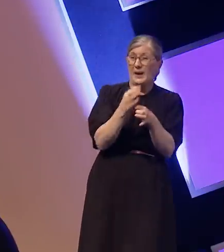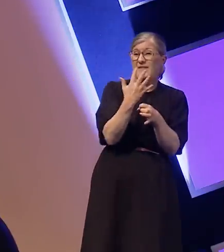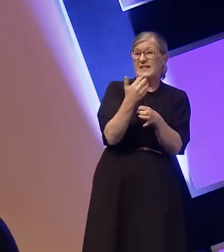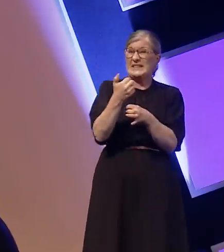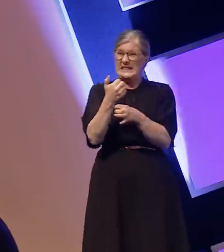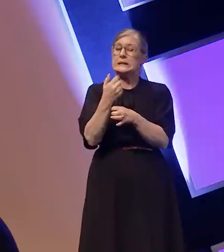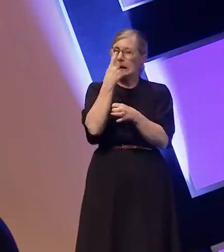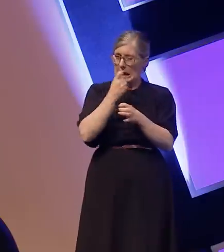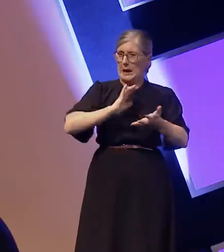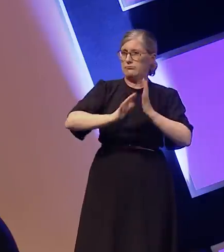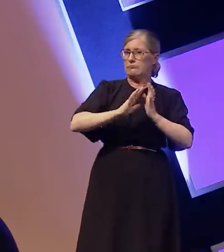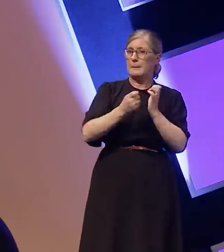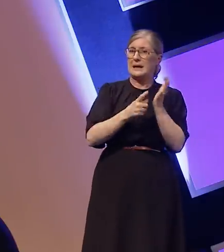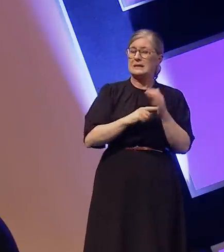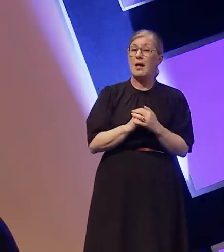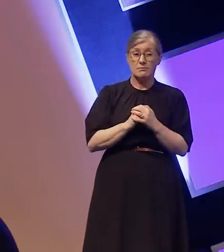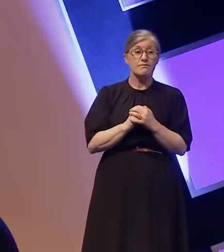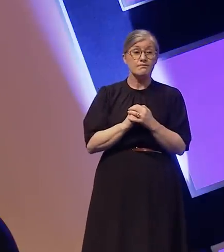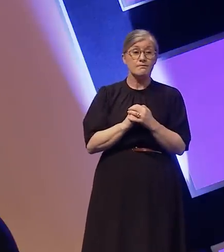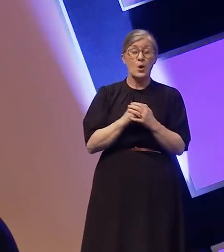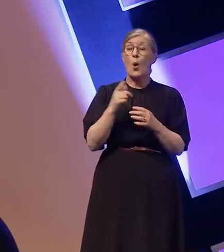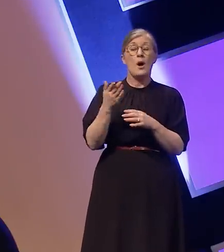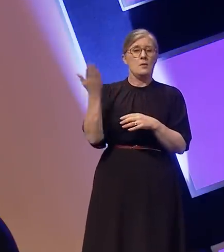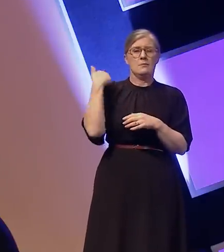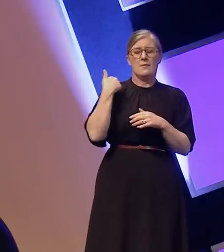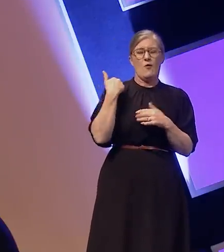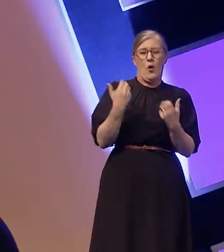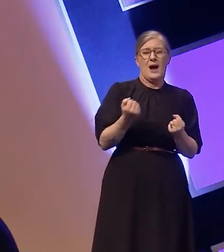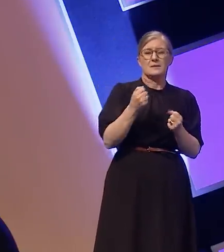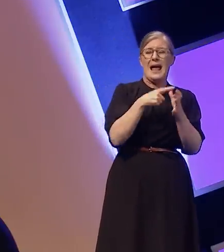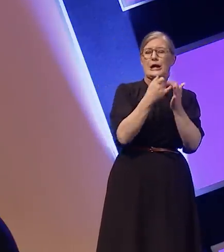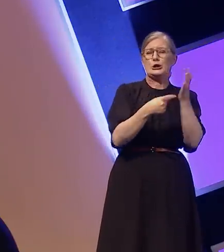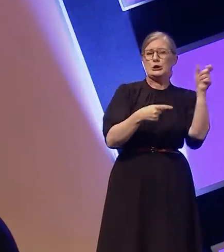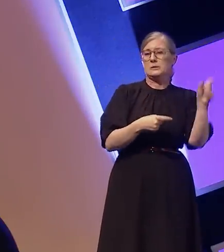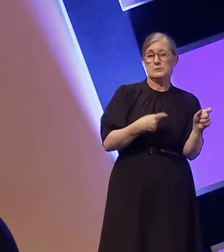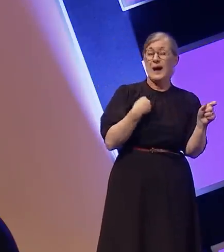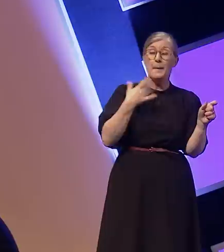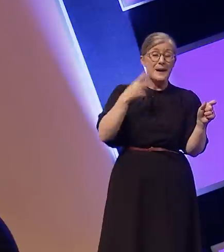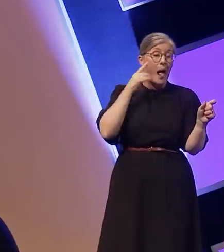Before I had an agent I tried to apply for Spotlight membership and was rejected more than